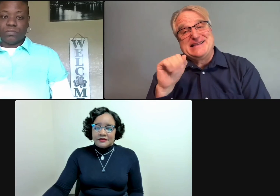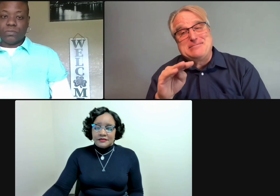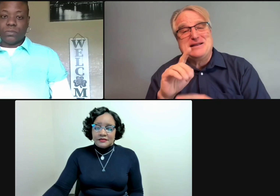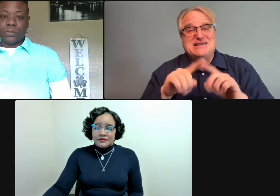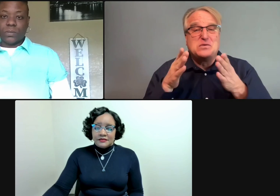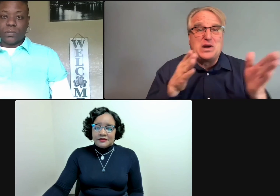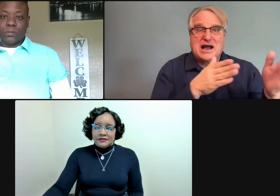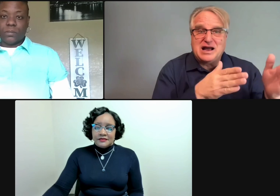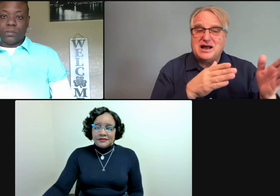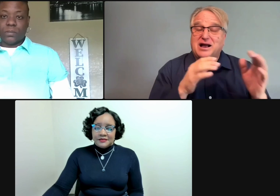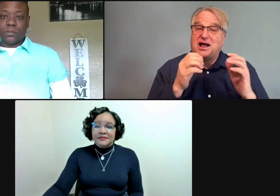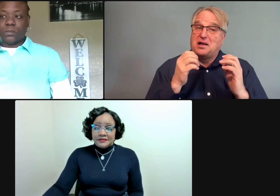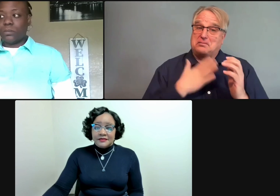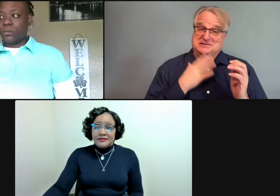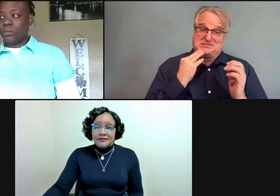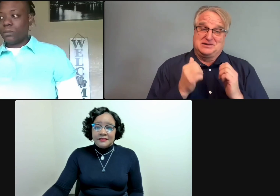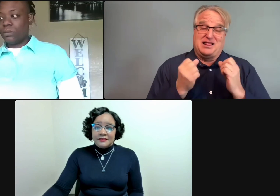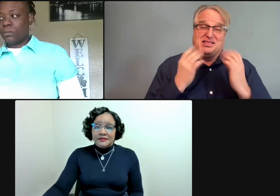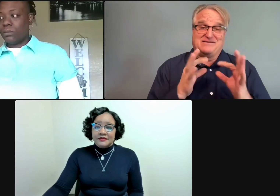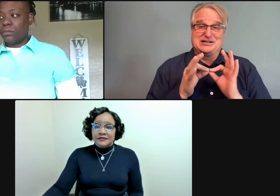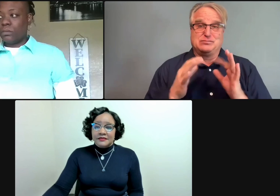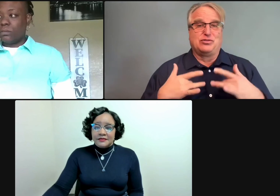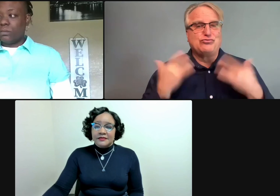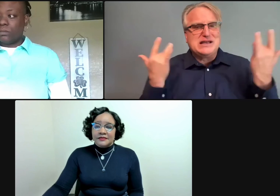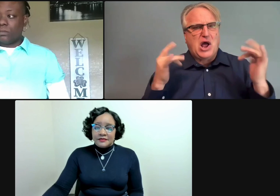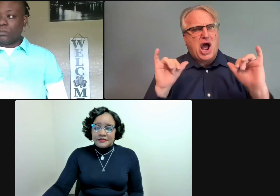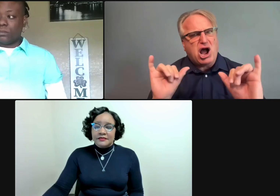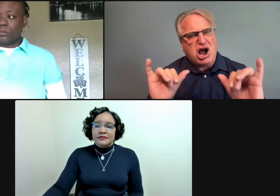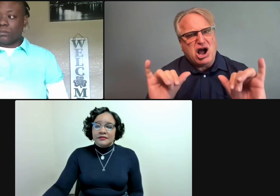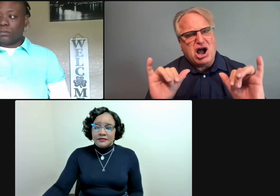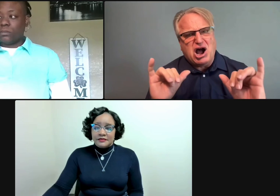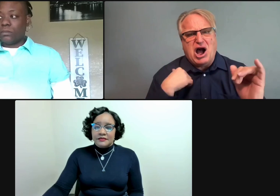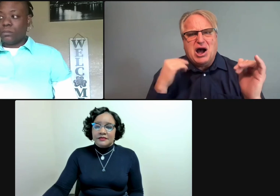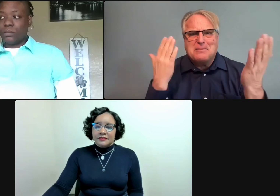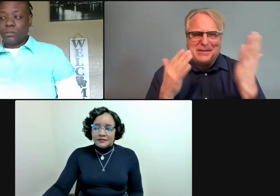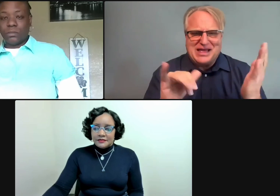DEAM involves thinking outside the box. And I found a lot of interpreters who are thrilled to be given permission